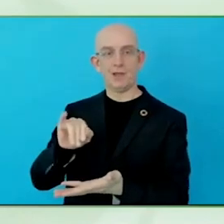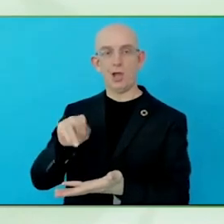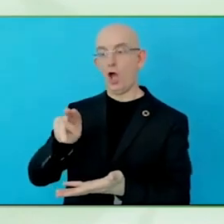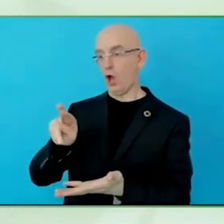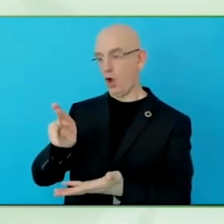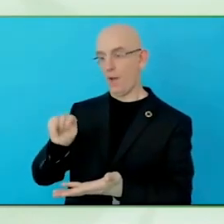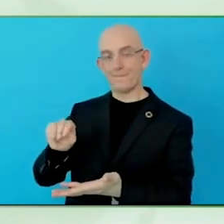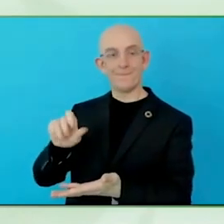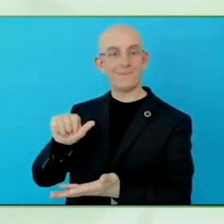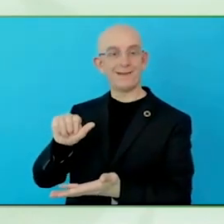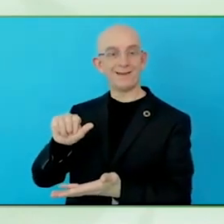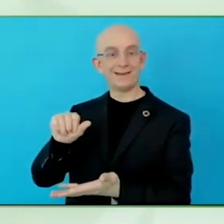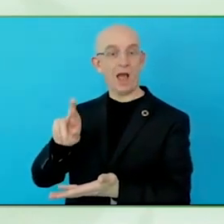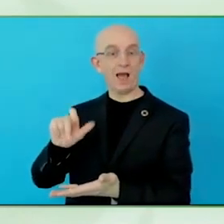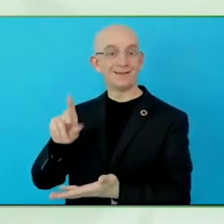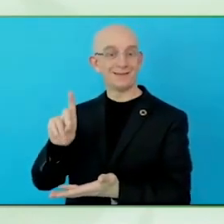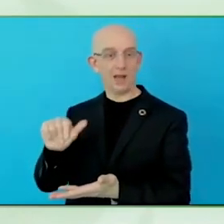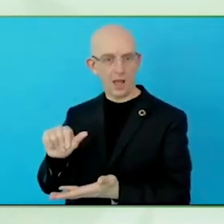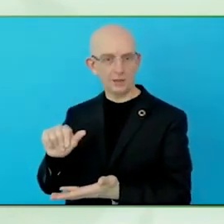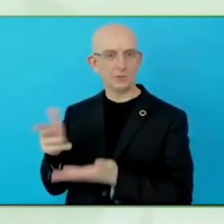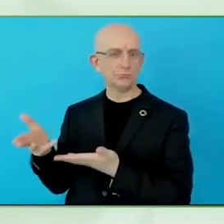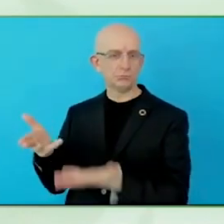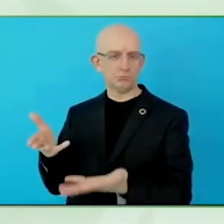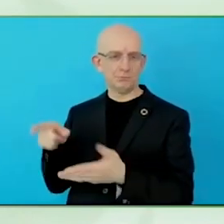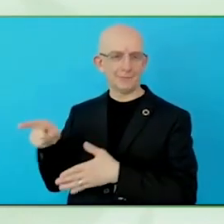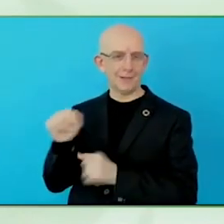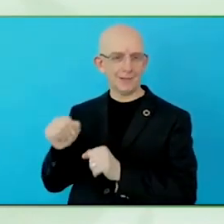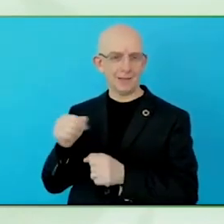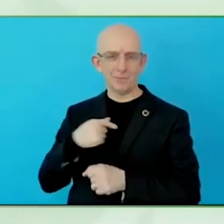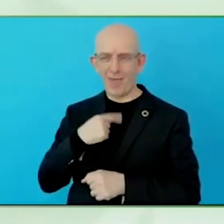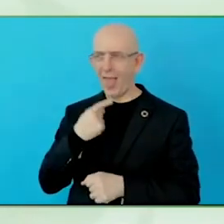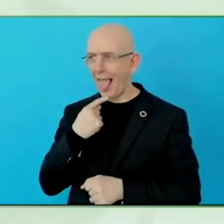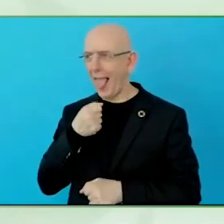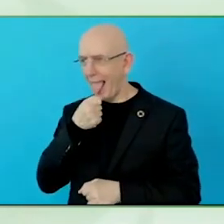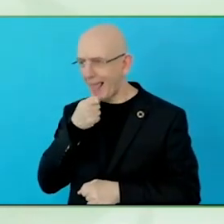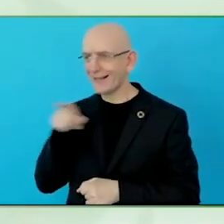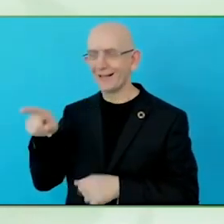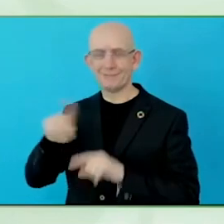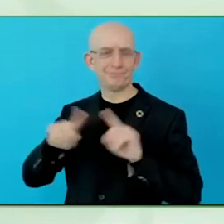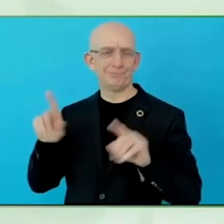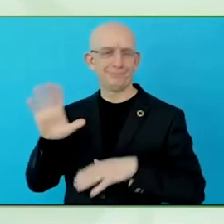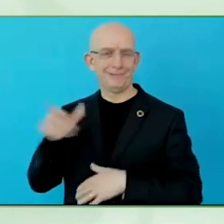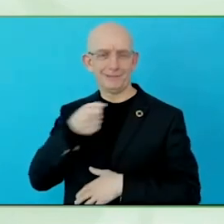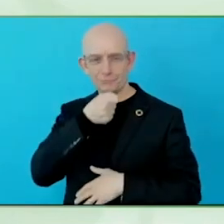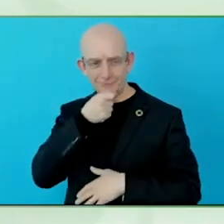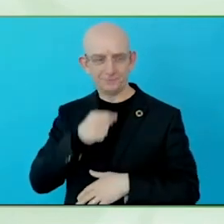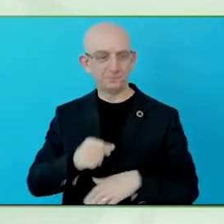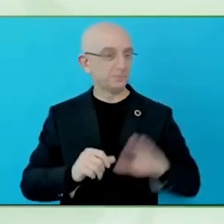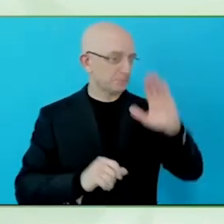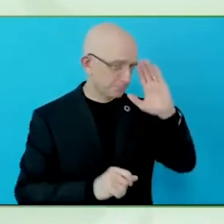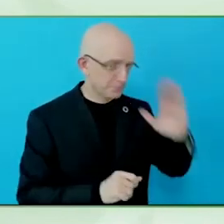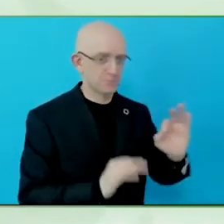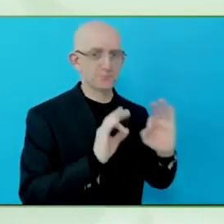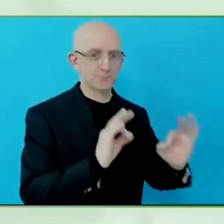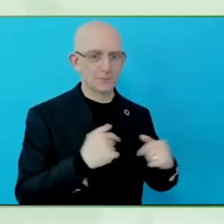information at UNESCO. I am working on media development, pluralism and diversity issues for many years.